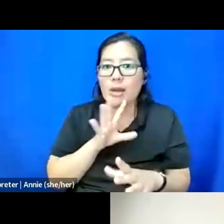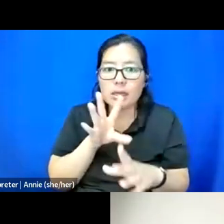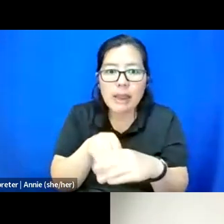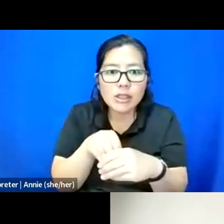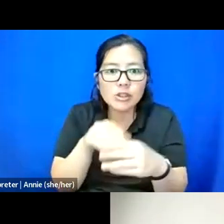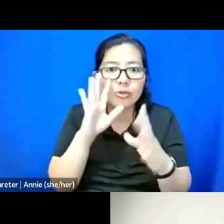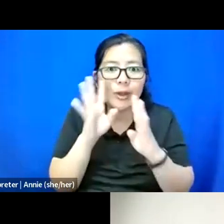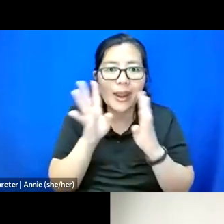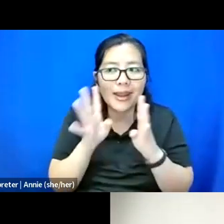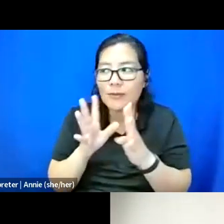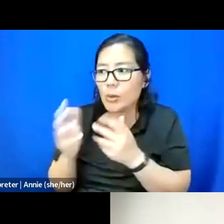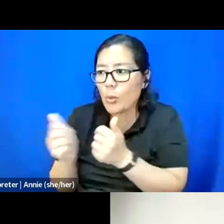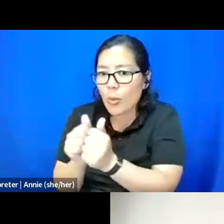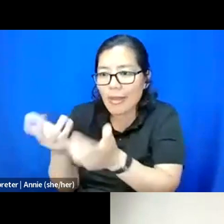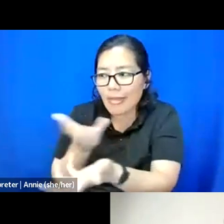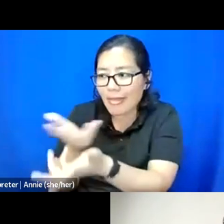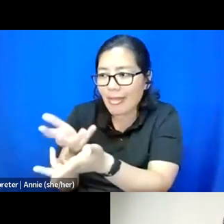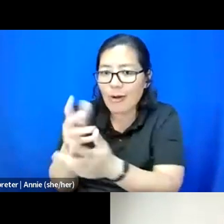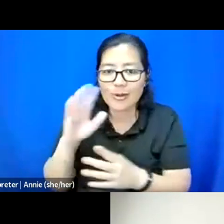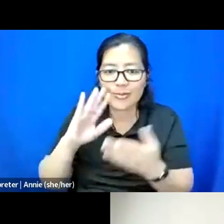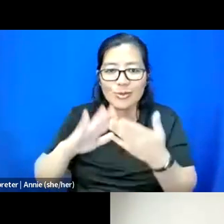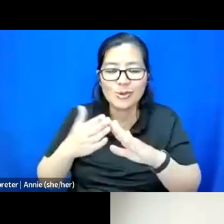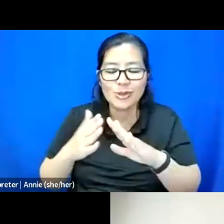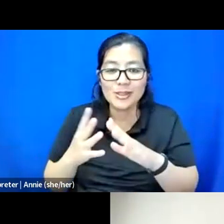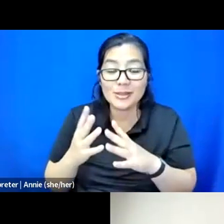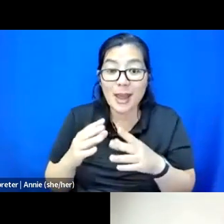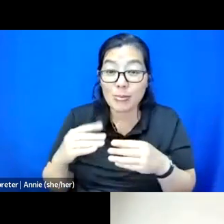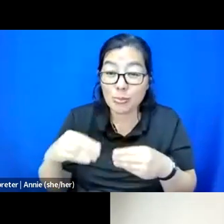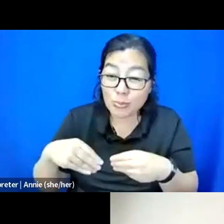in our communities yields even more data and even more, like,